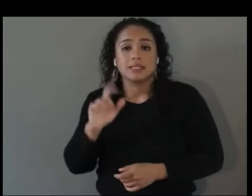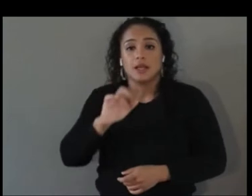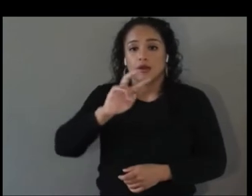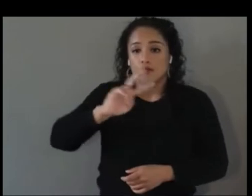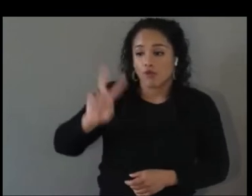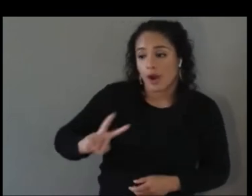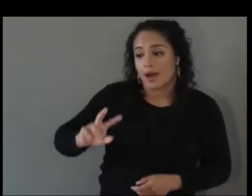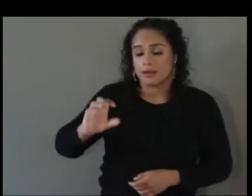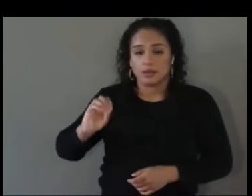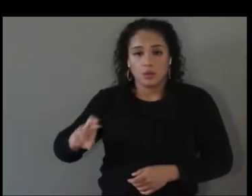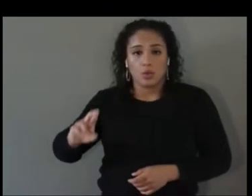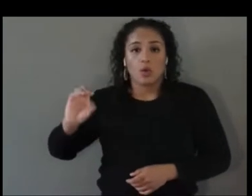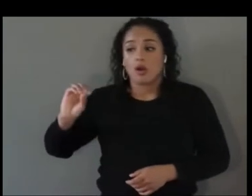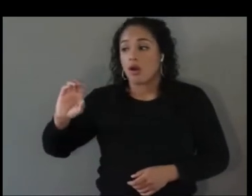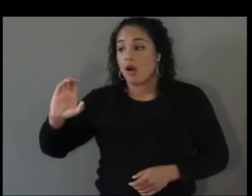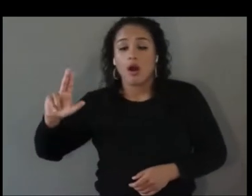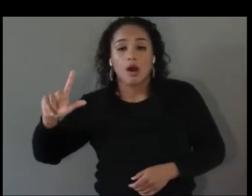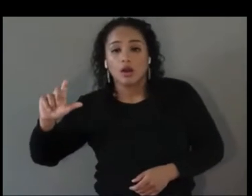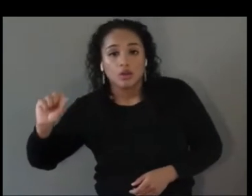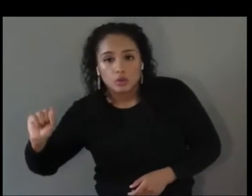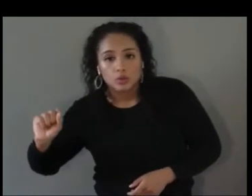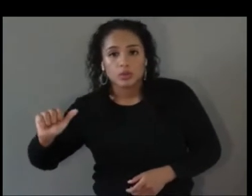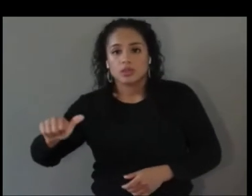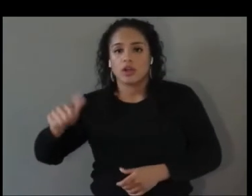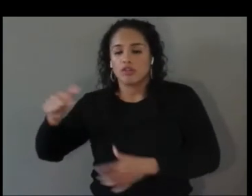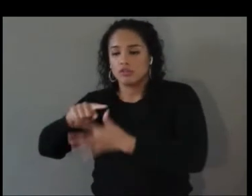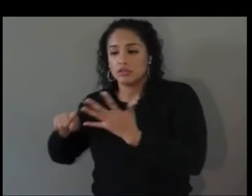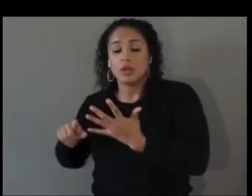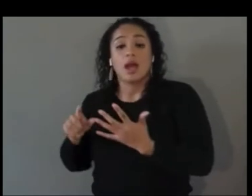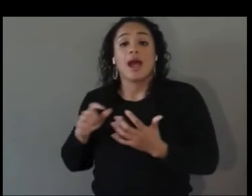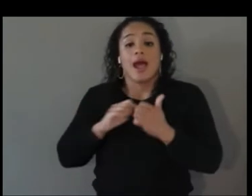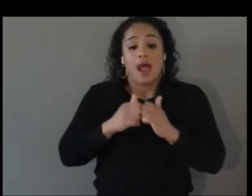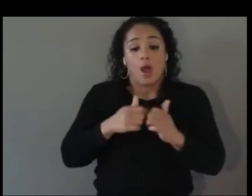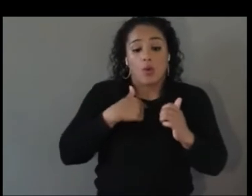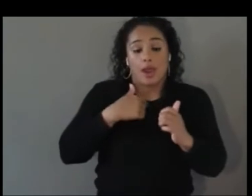we get them to contribute on day one to be the best that they can be and through post-modern